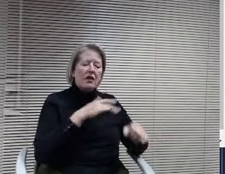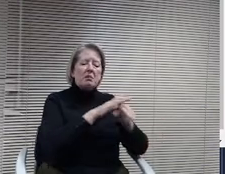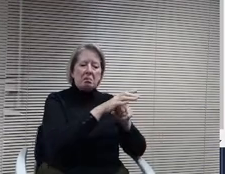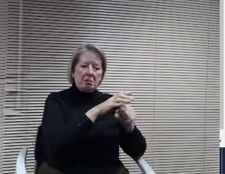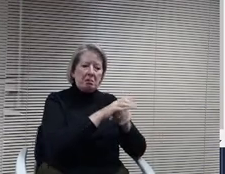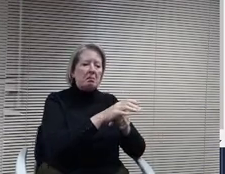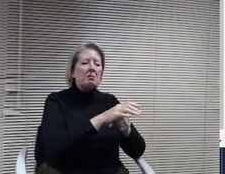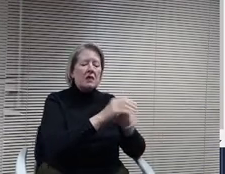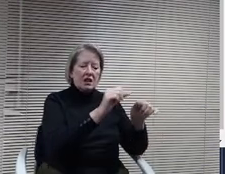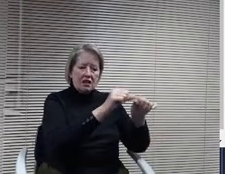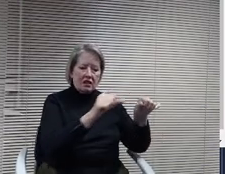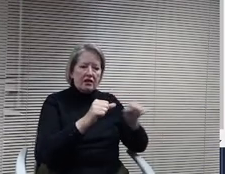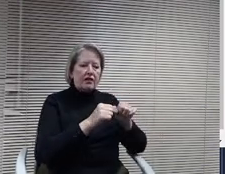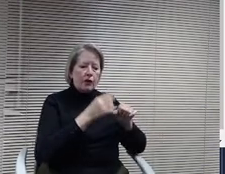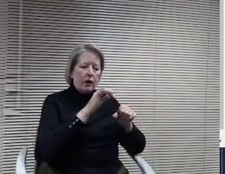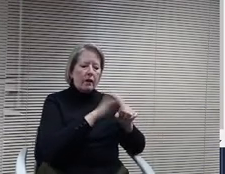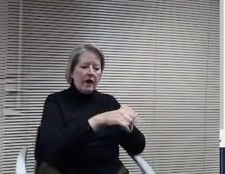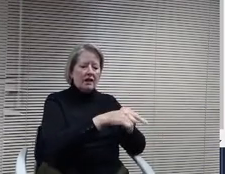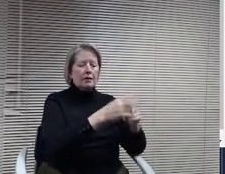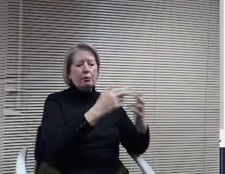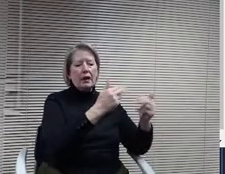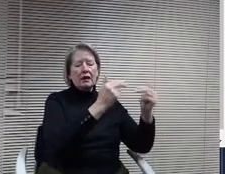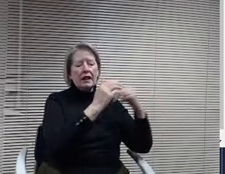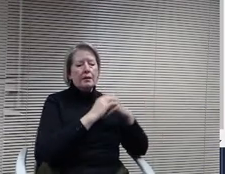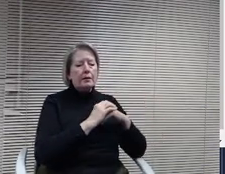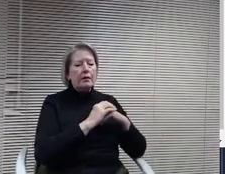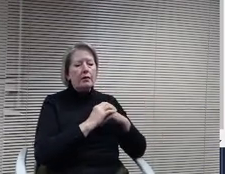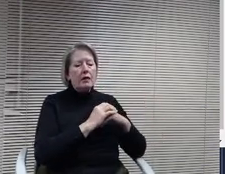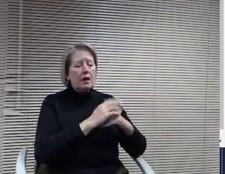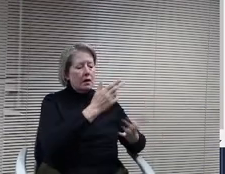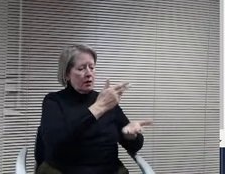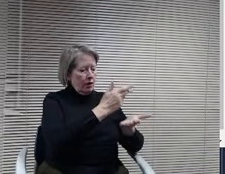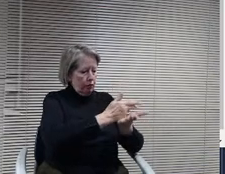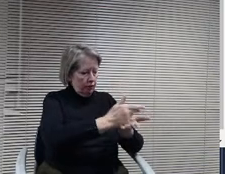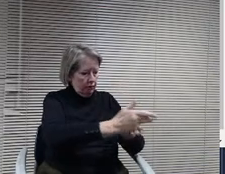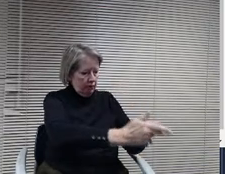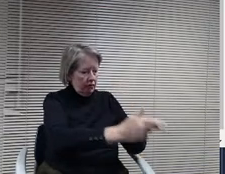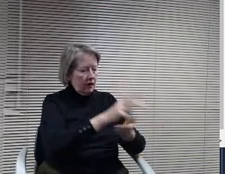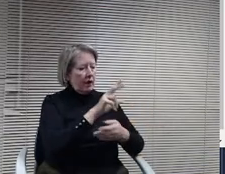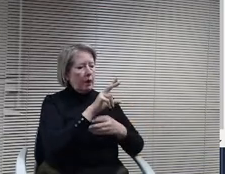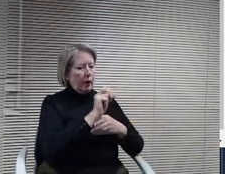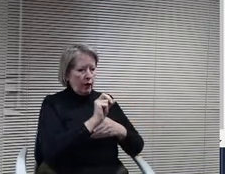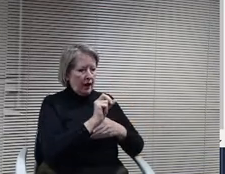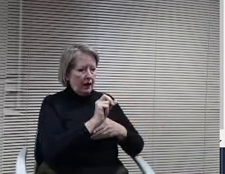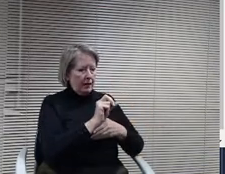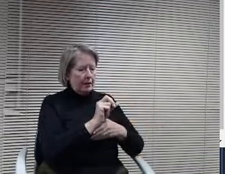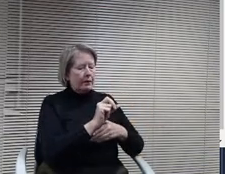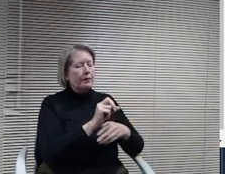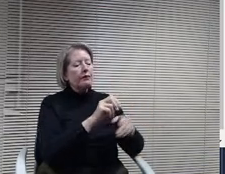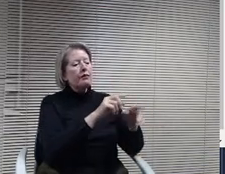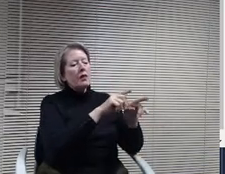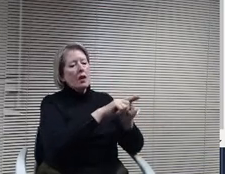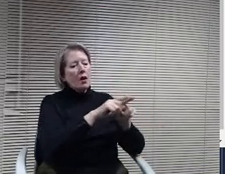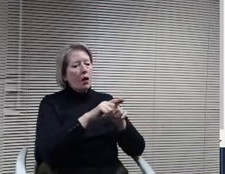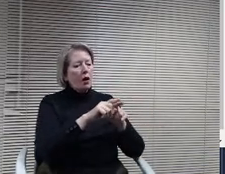particular facility. There's 30 parking spots. There is also an easement through the Alaris paying parking lot that are